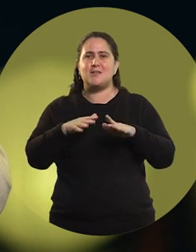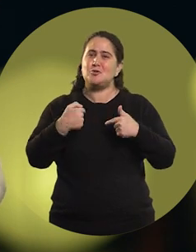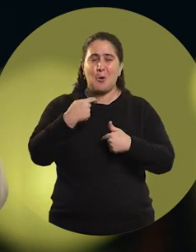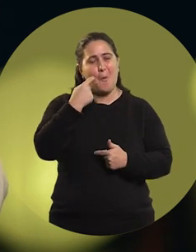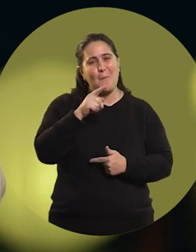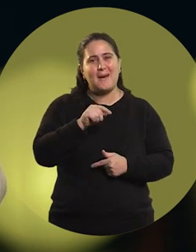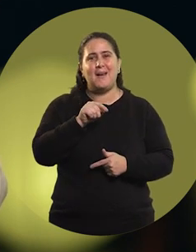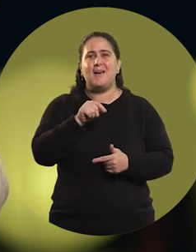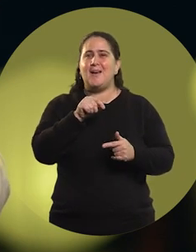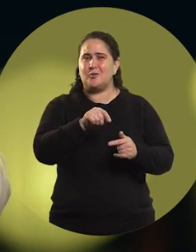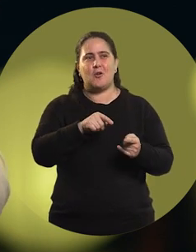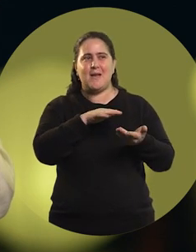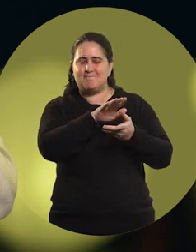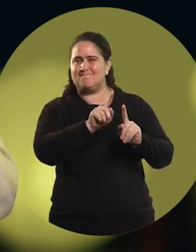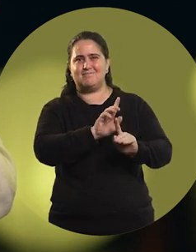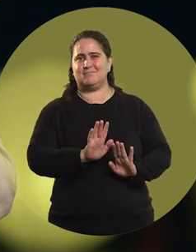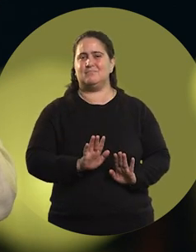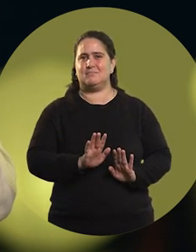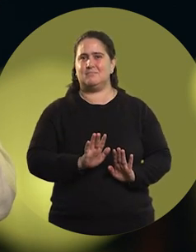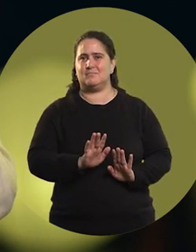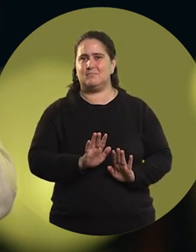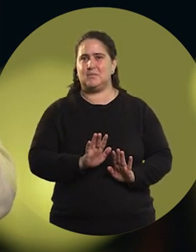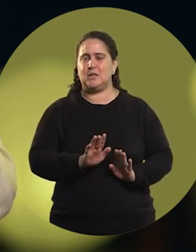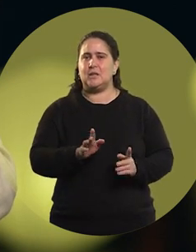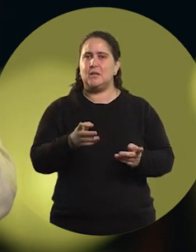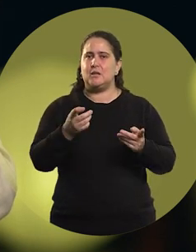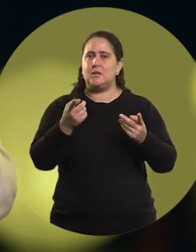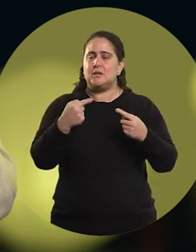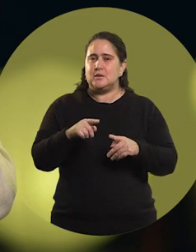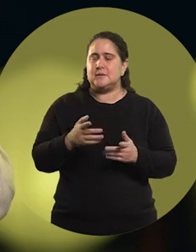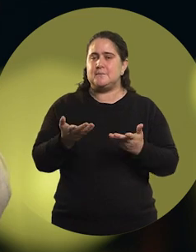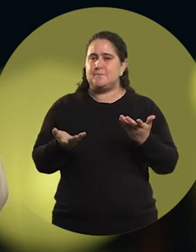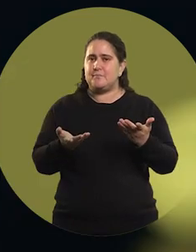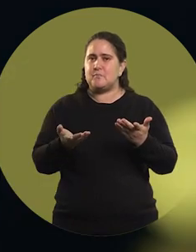if I had been a man that would not have happened to me, you know?